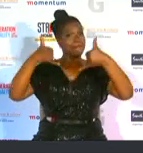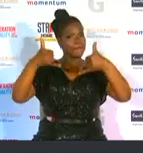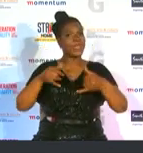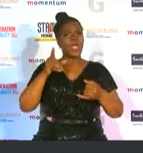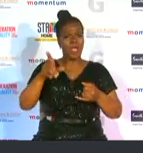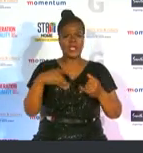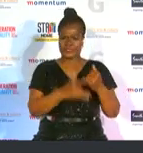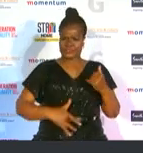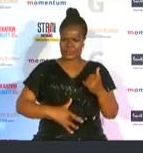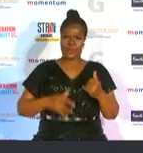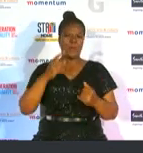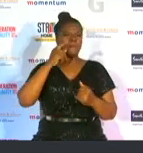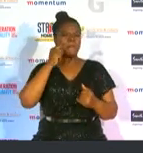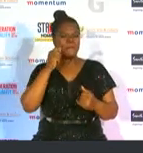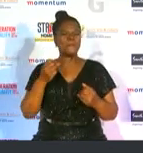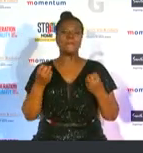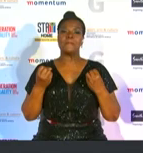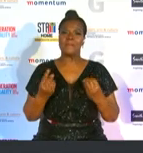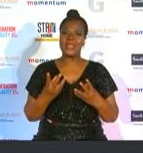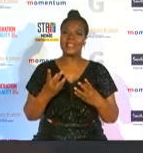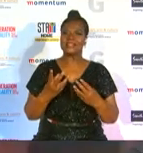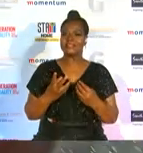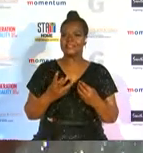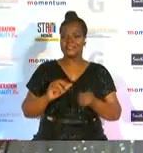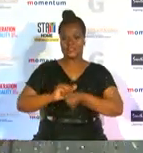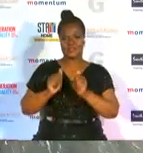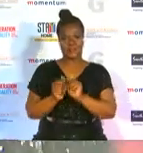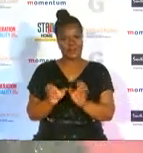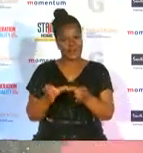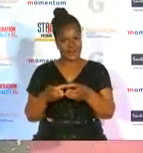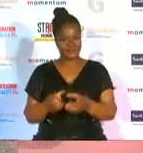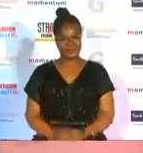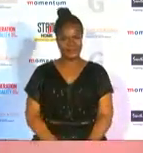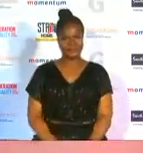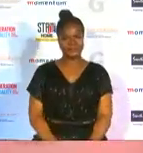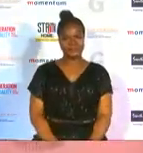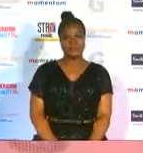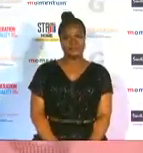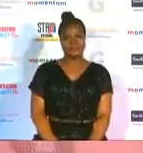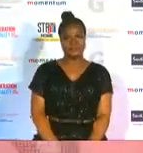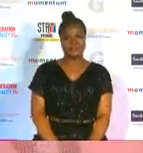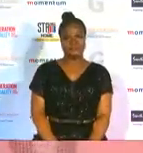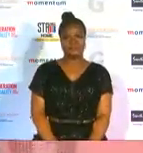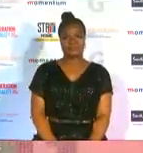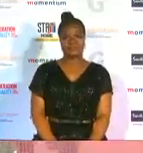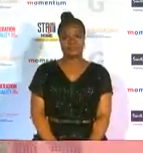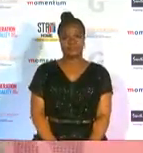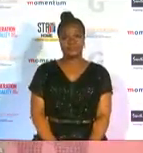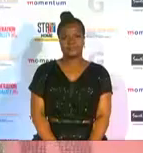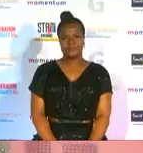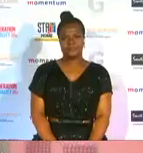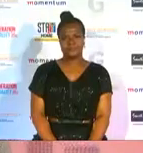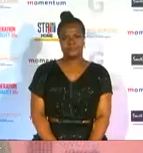industry